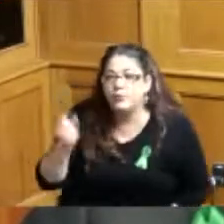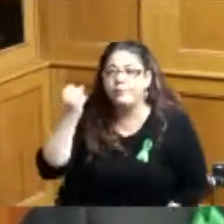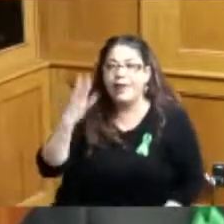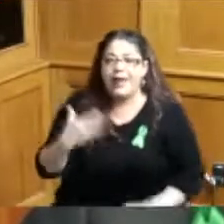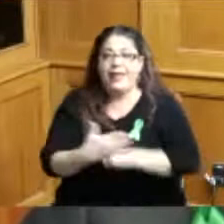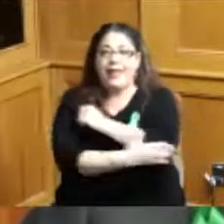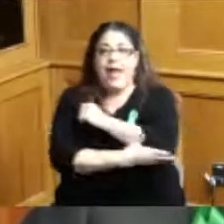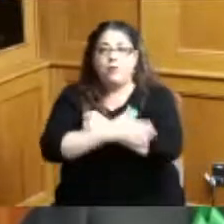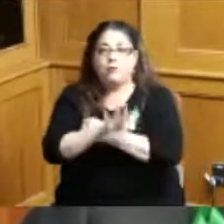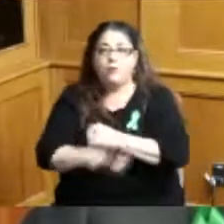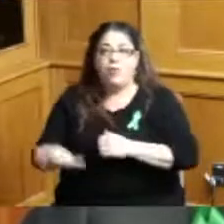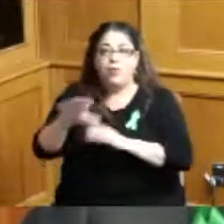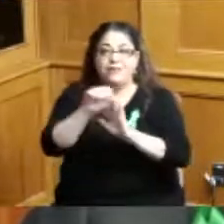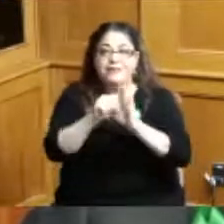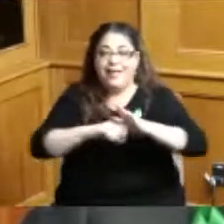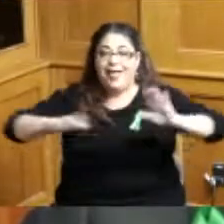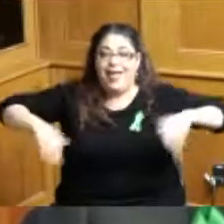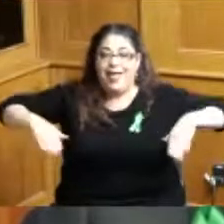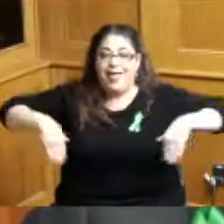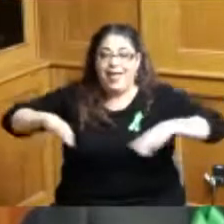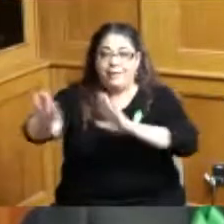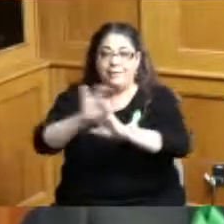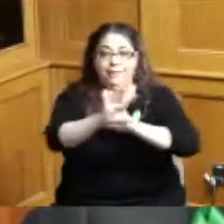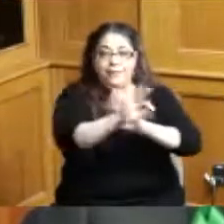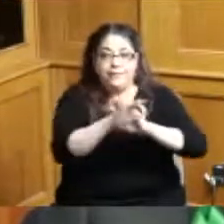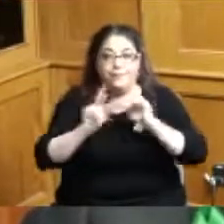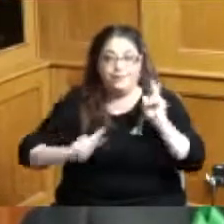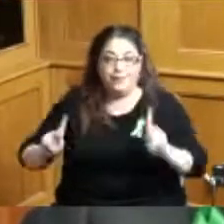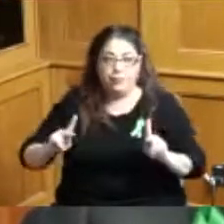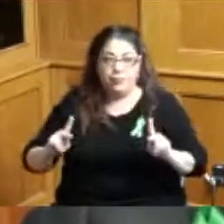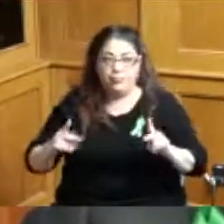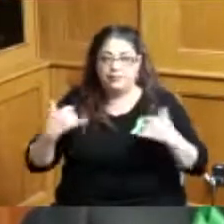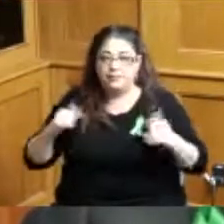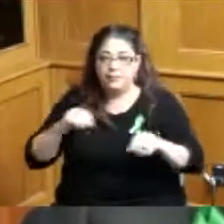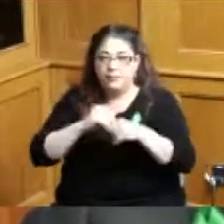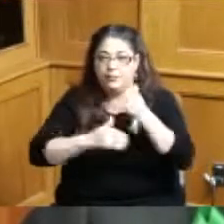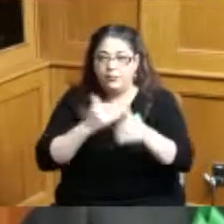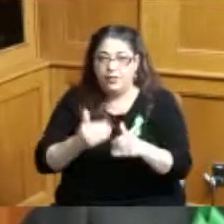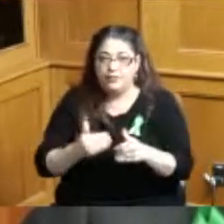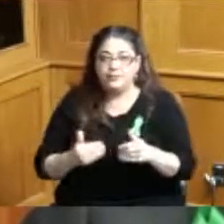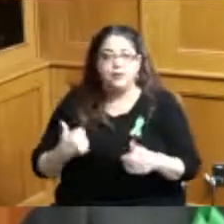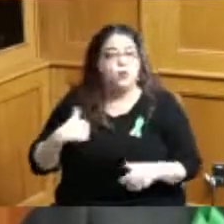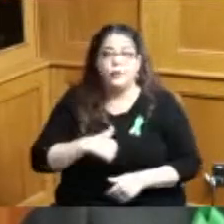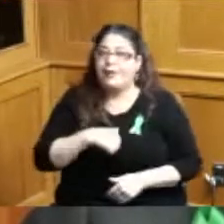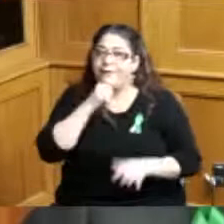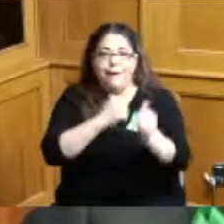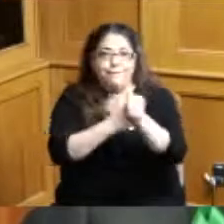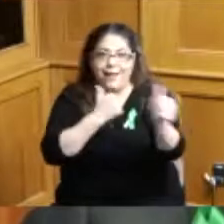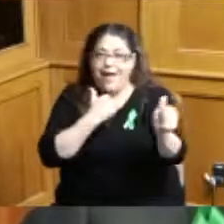still working to appoint their people as well so we're not exactly behind the curve but we